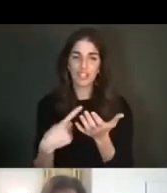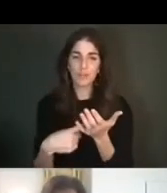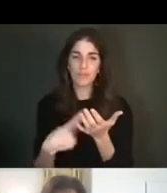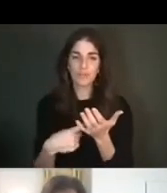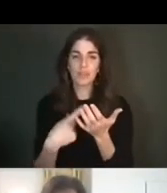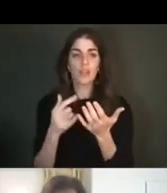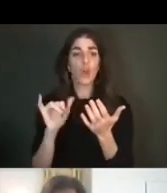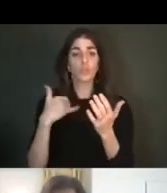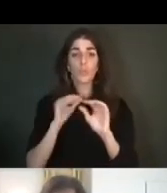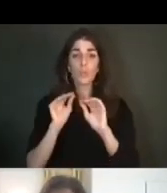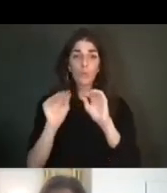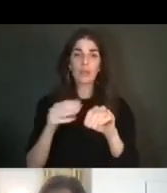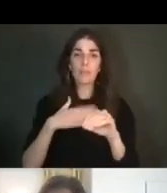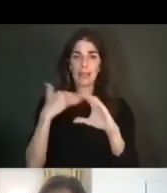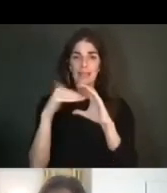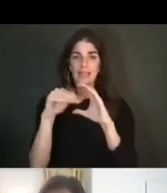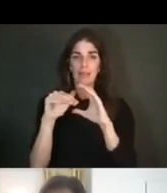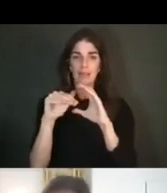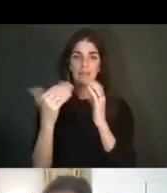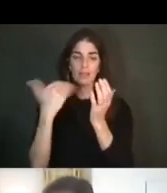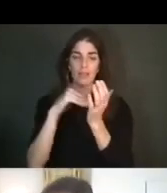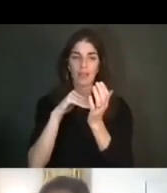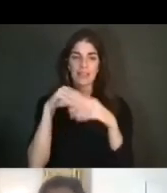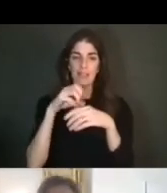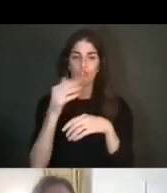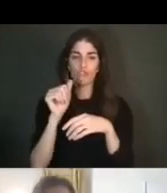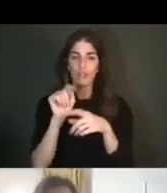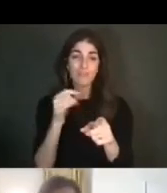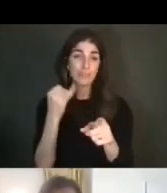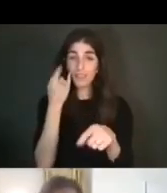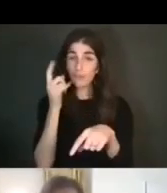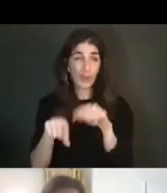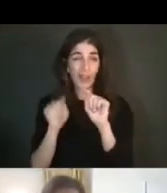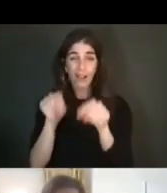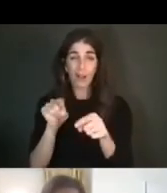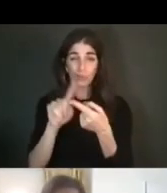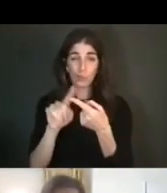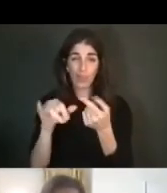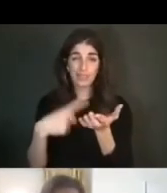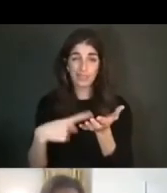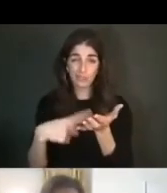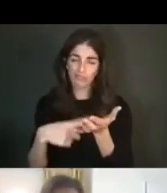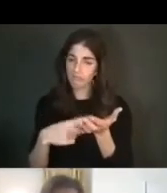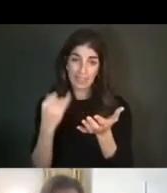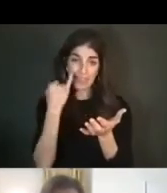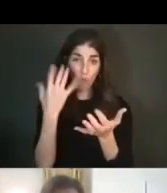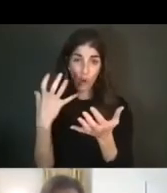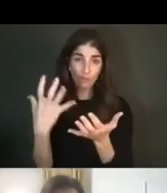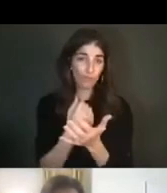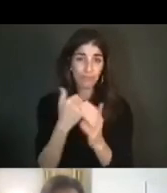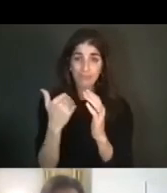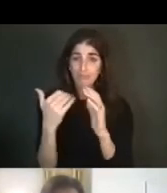my email again in the chat. If you can't make the after-discussion and you have any feedback,